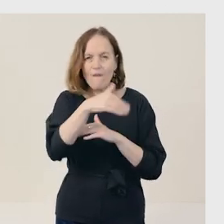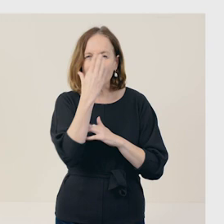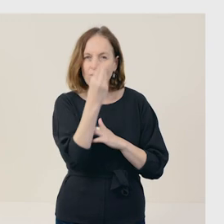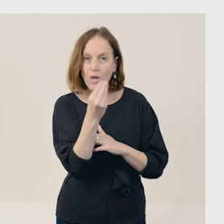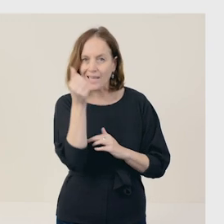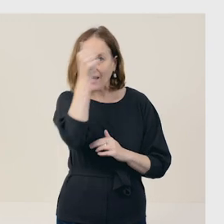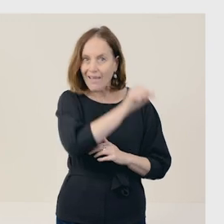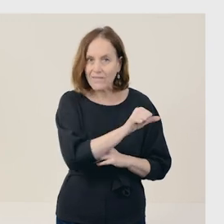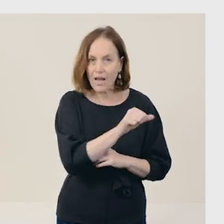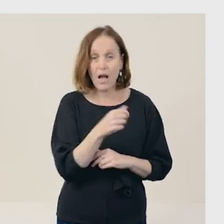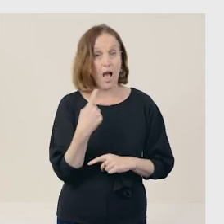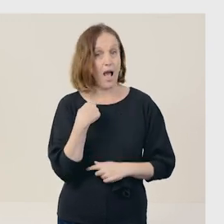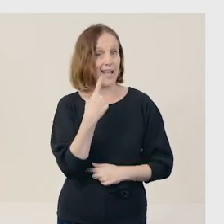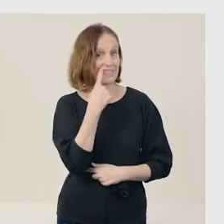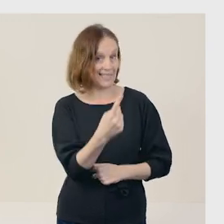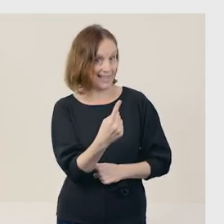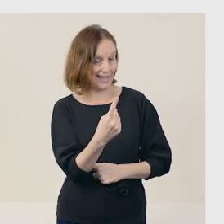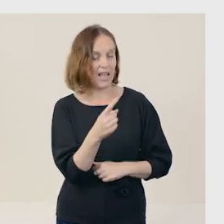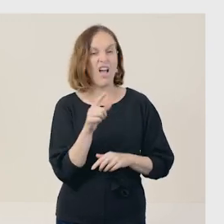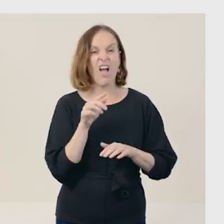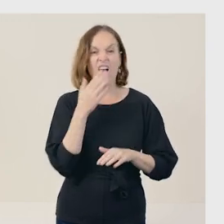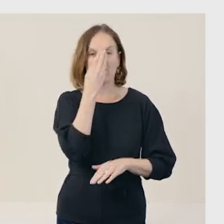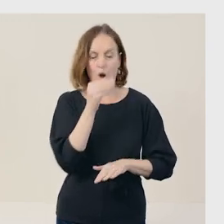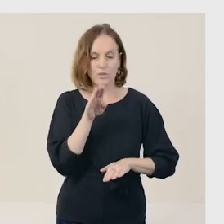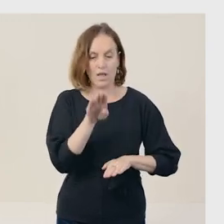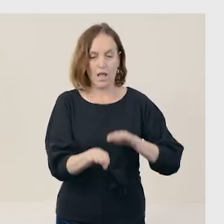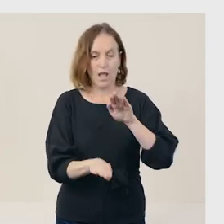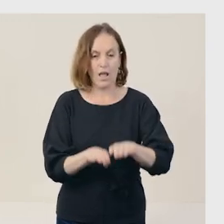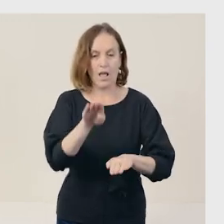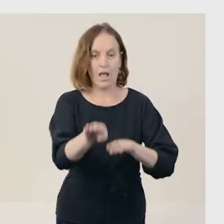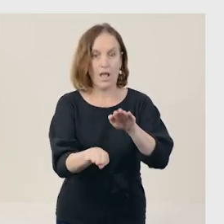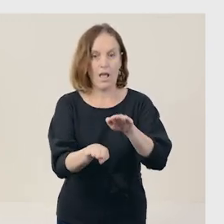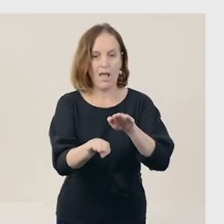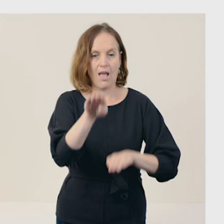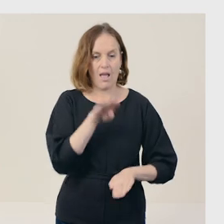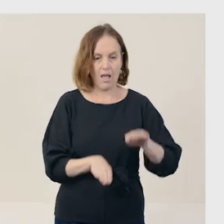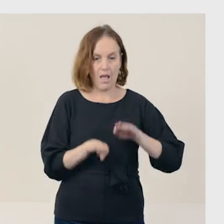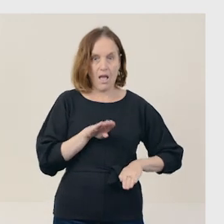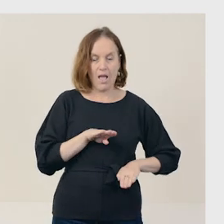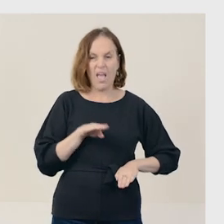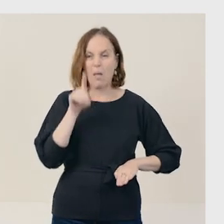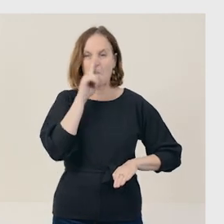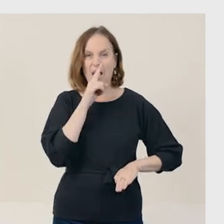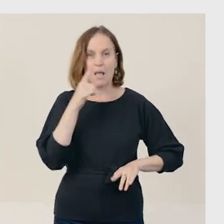I can see foxes double back on their tracks, and that means they can confuse predators.